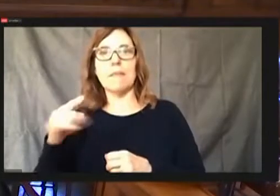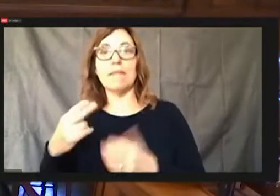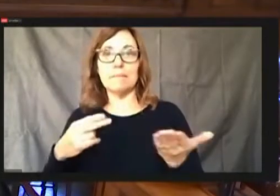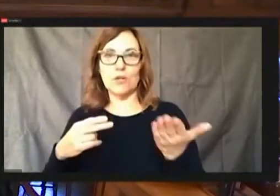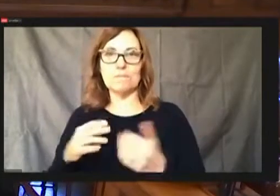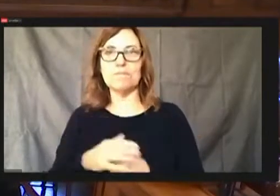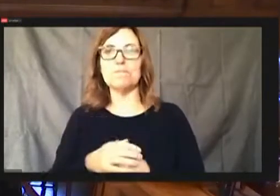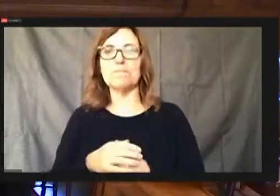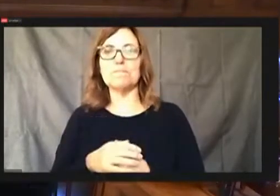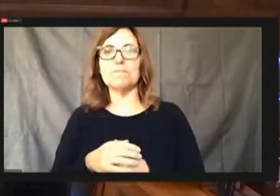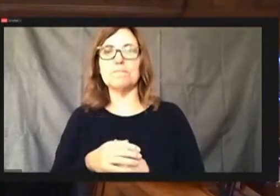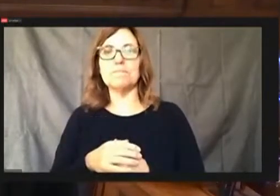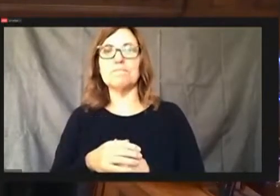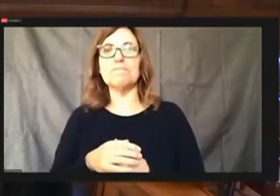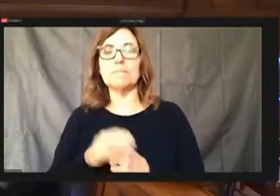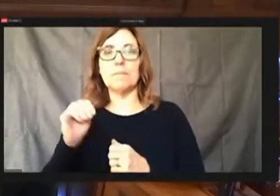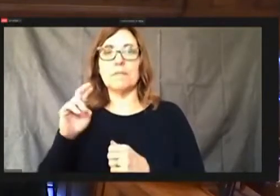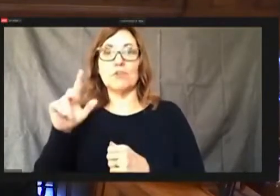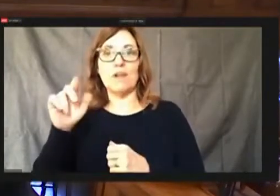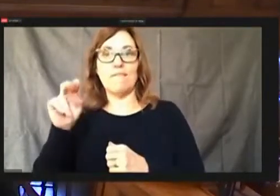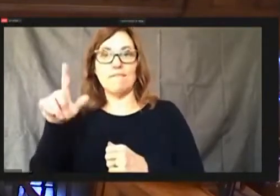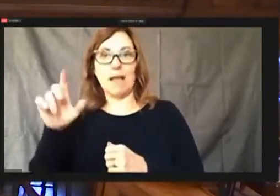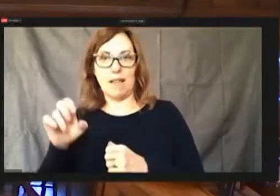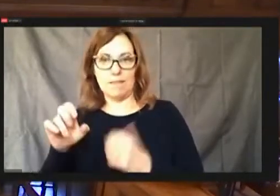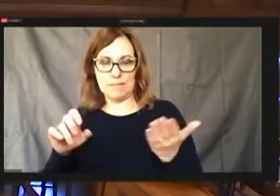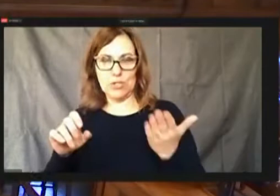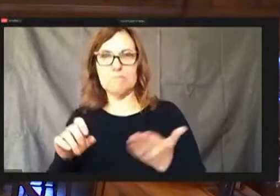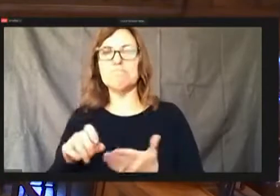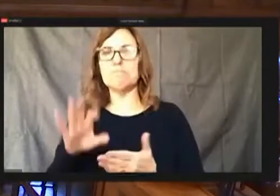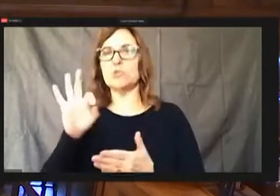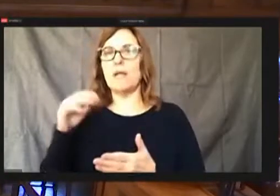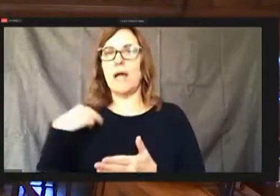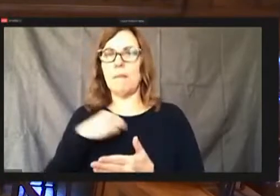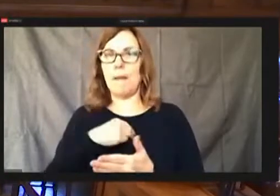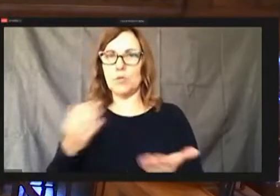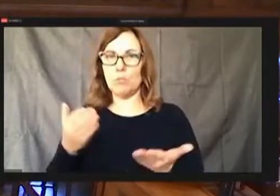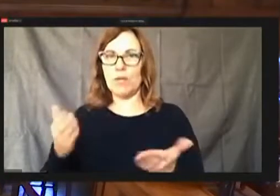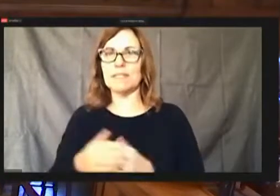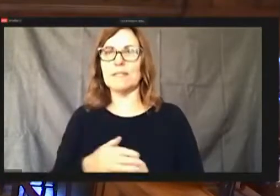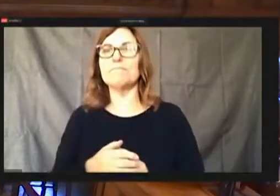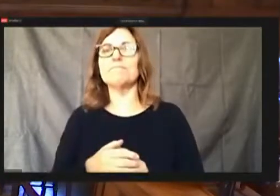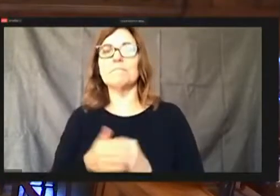Mr Bell nine members president of random in one motion to approve